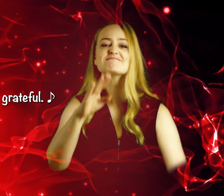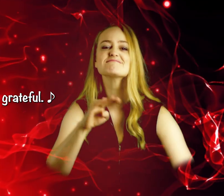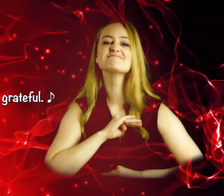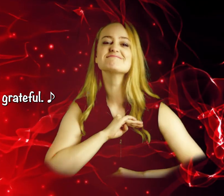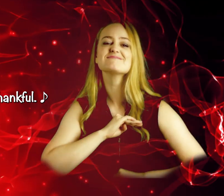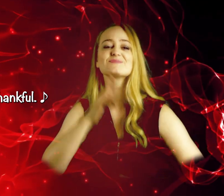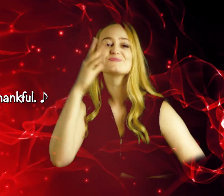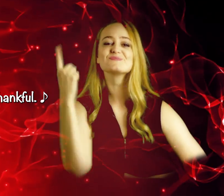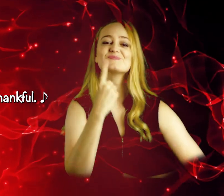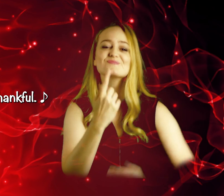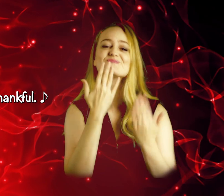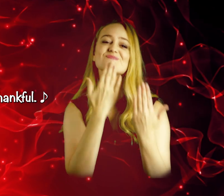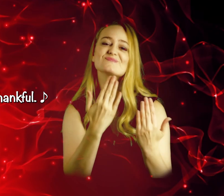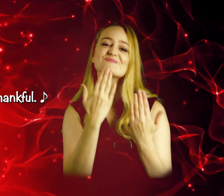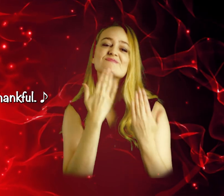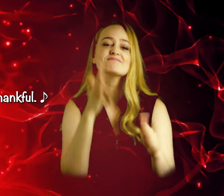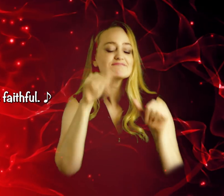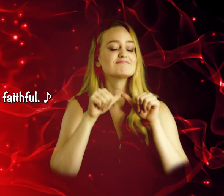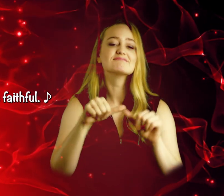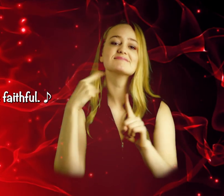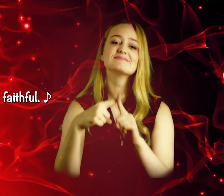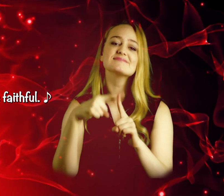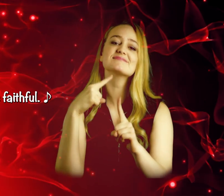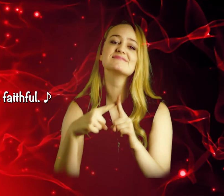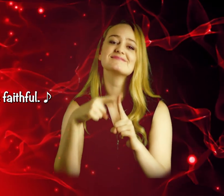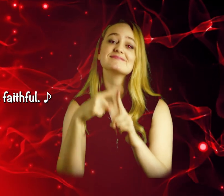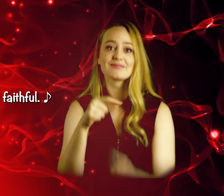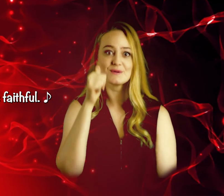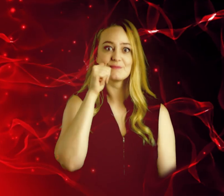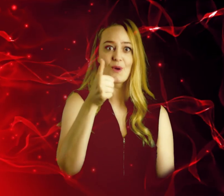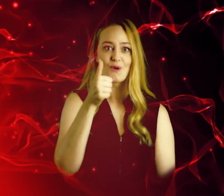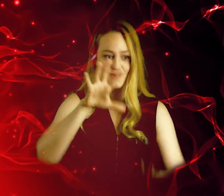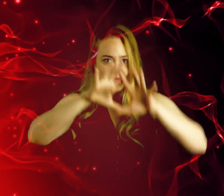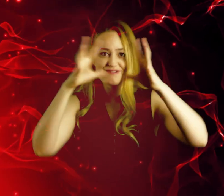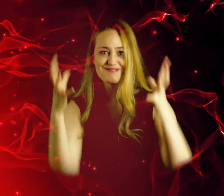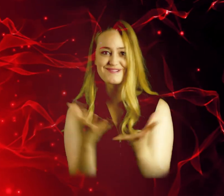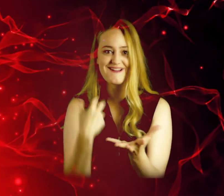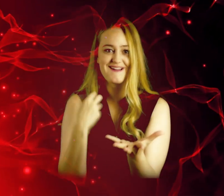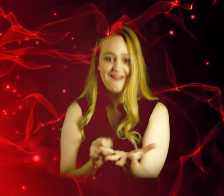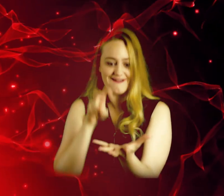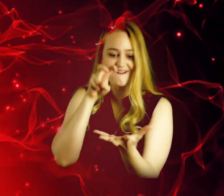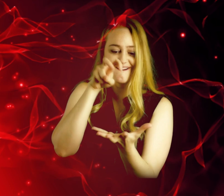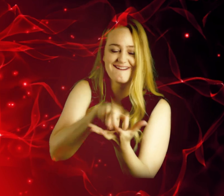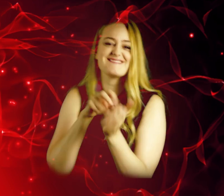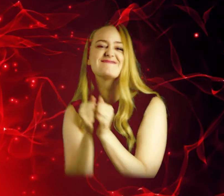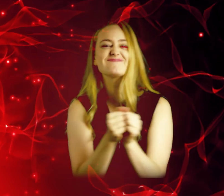I will always feel thankful. Won't forget to be faithful. Tomorrow I'll be one with the world.